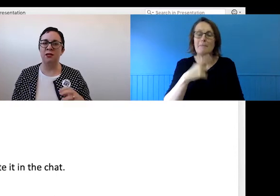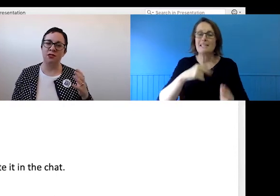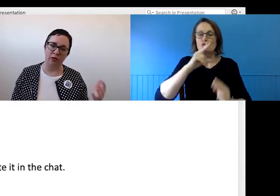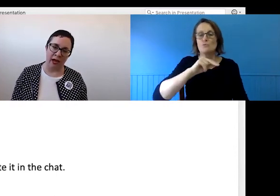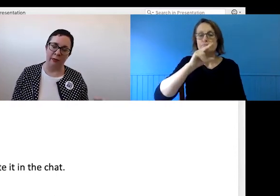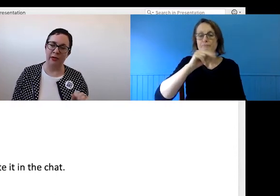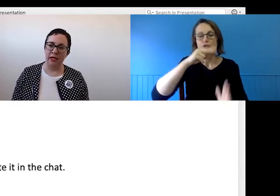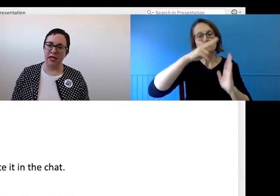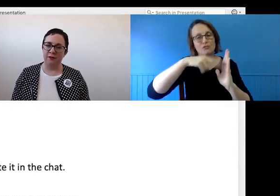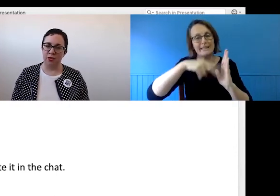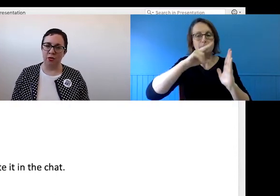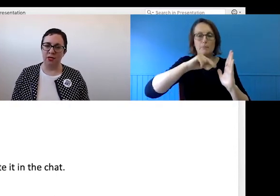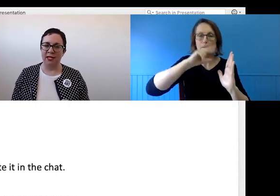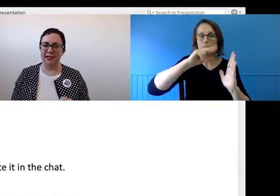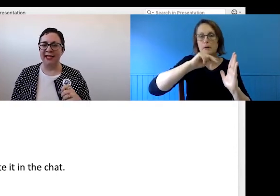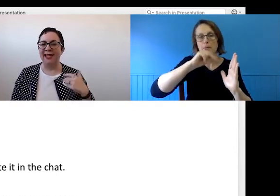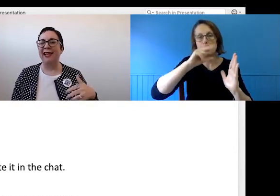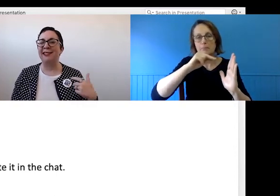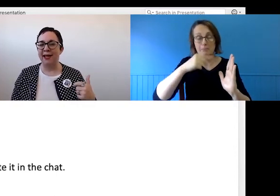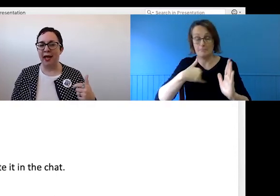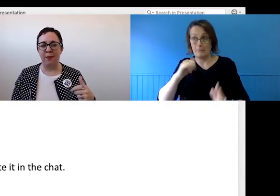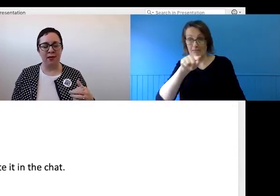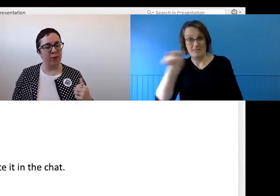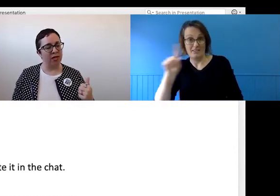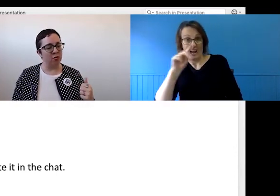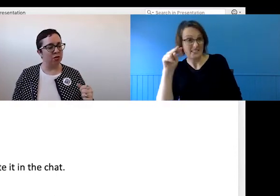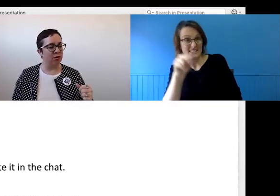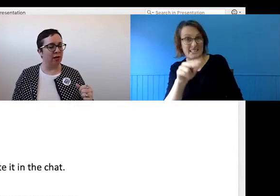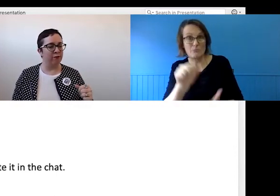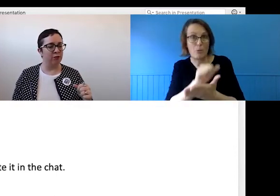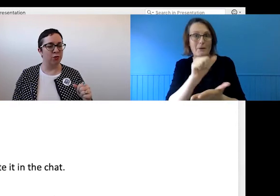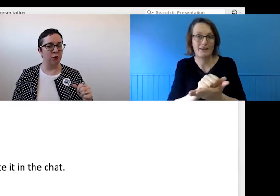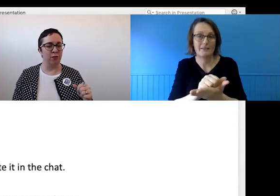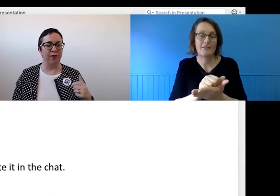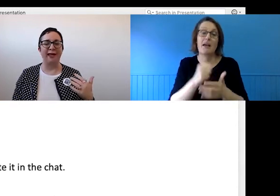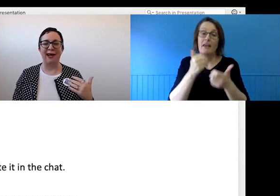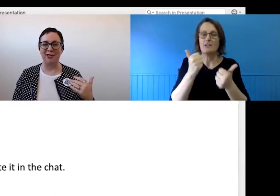to describe the visual content. Getting into that habit is an